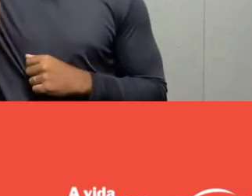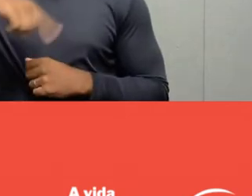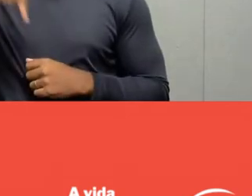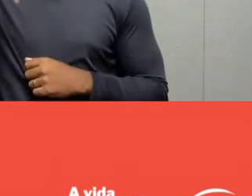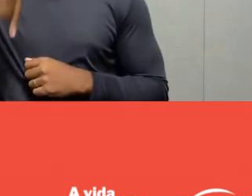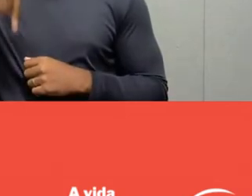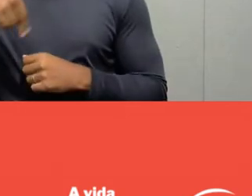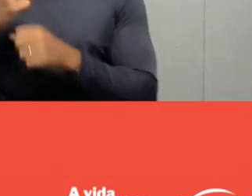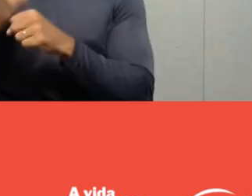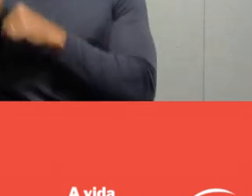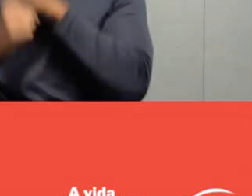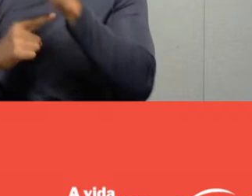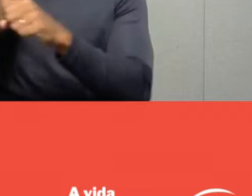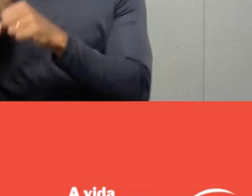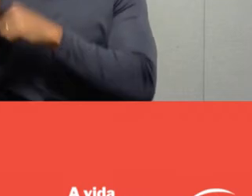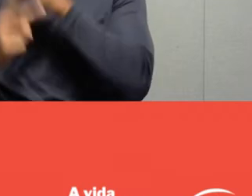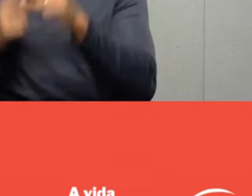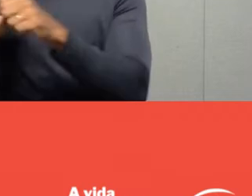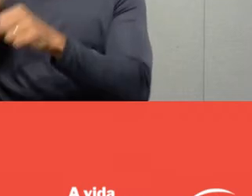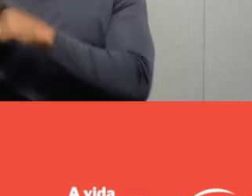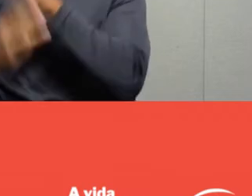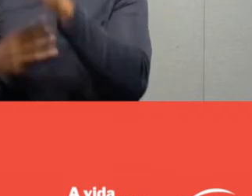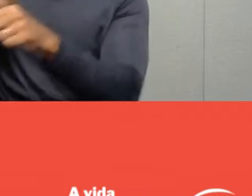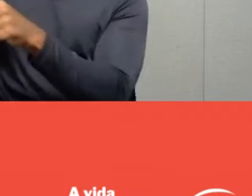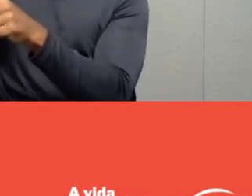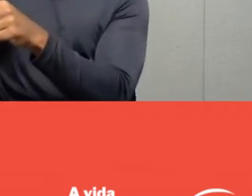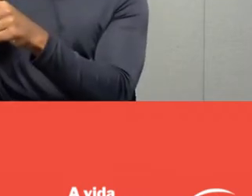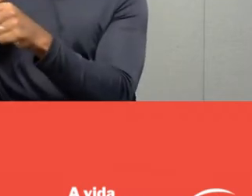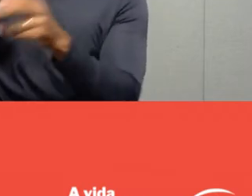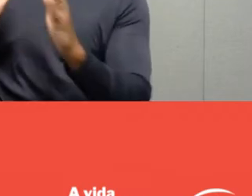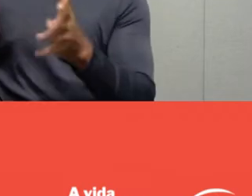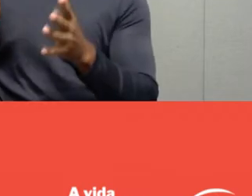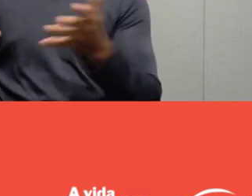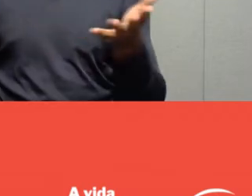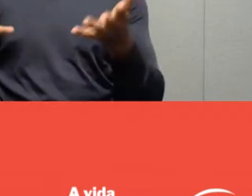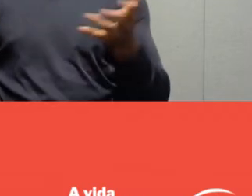the third moment of celebrating a very important date